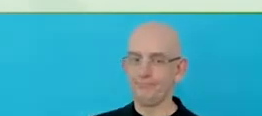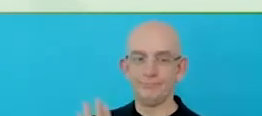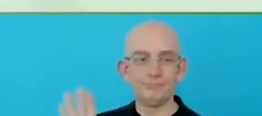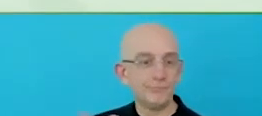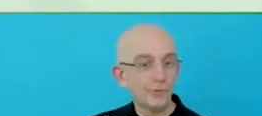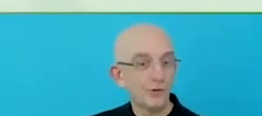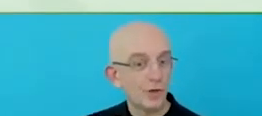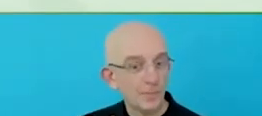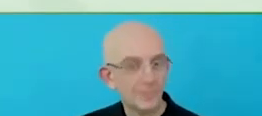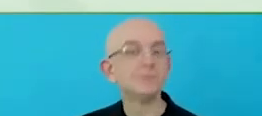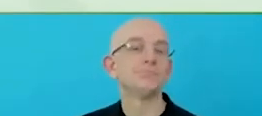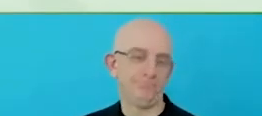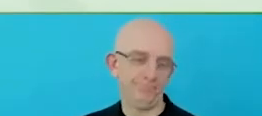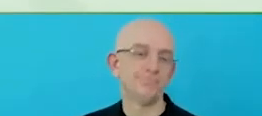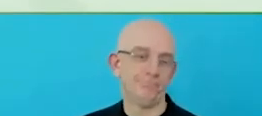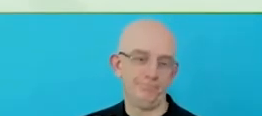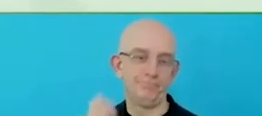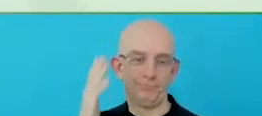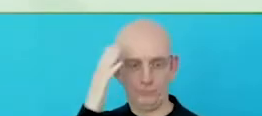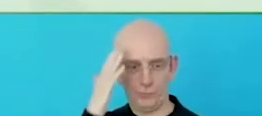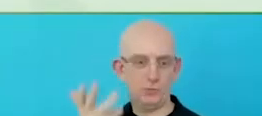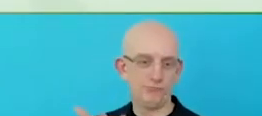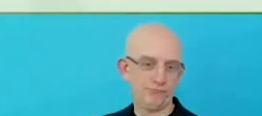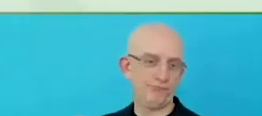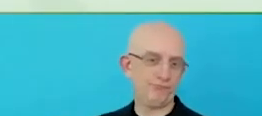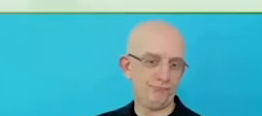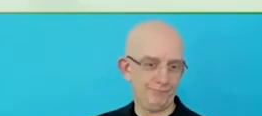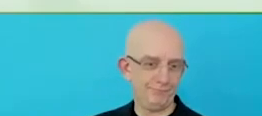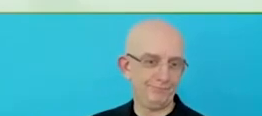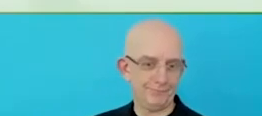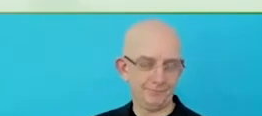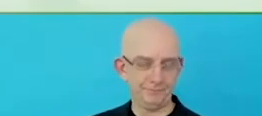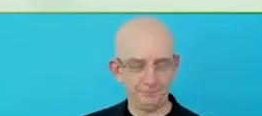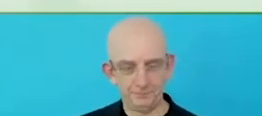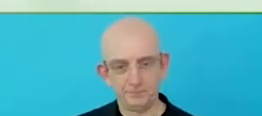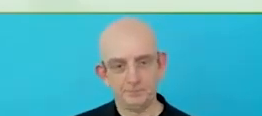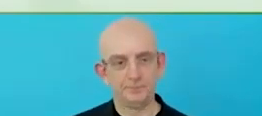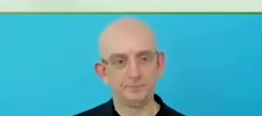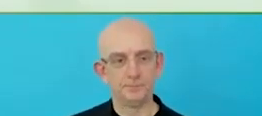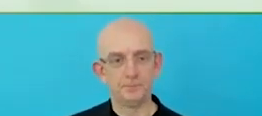We are delighted to hear moregoing to hear about their accessible packaging initiative.